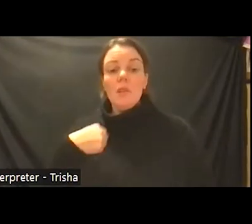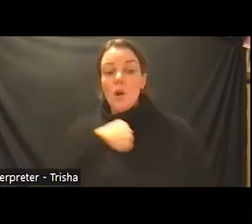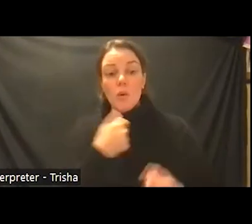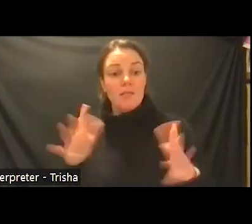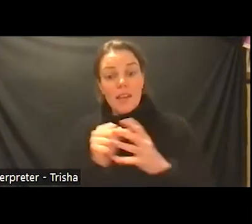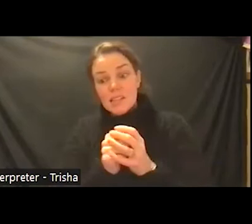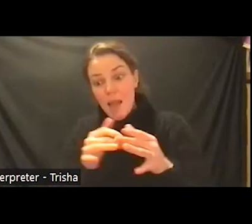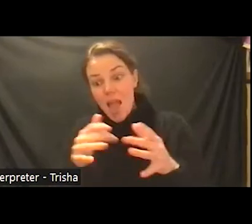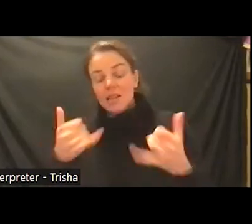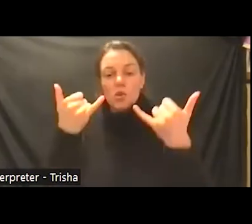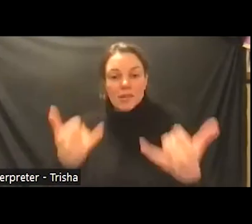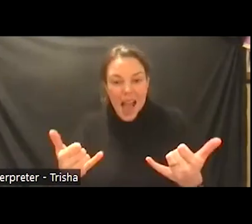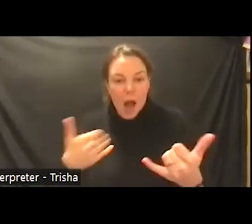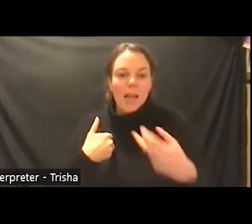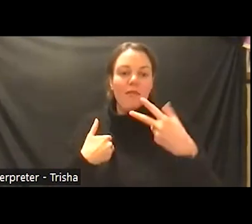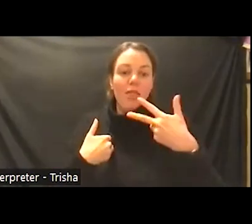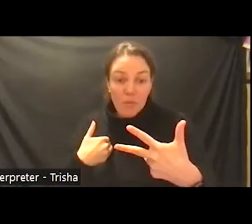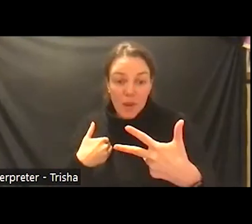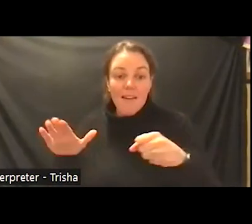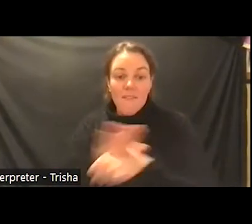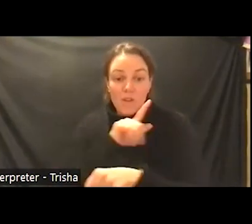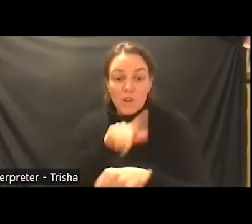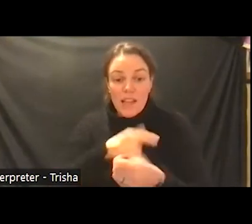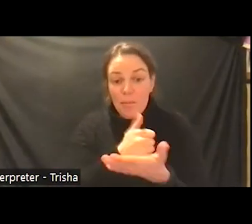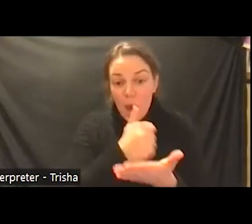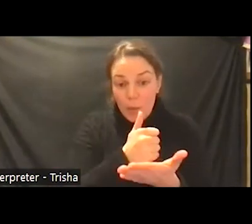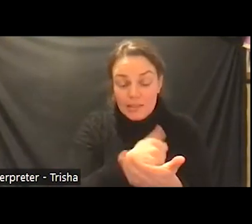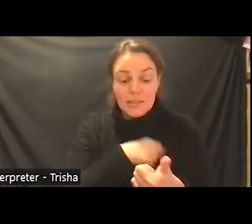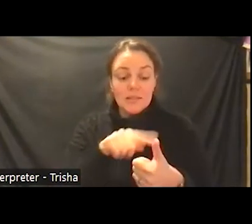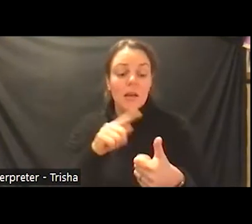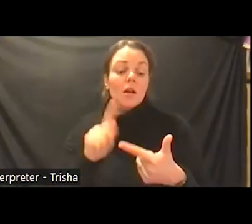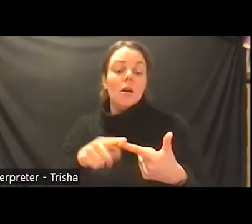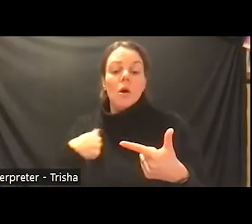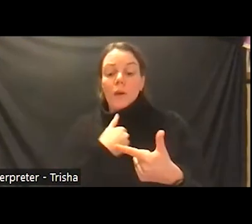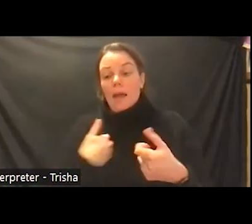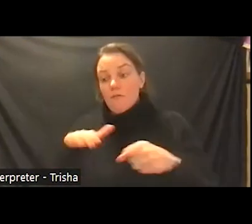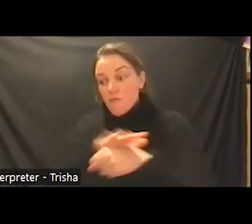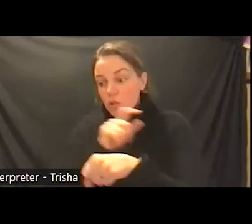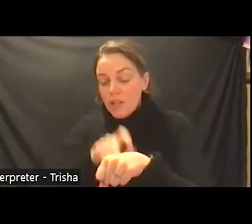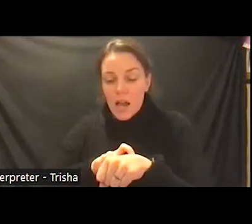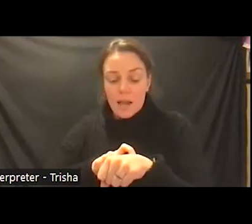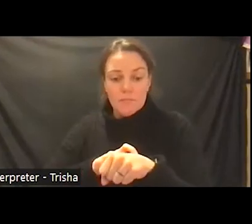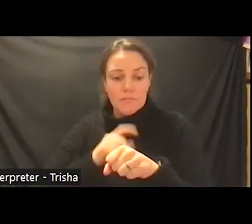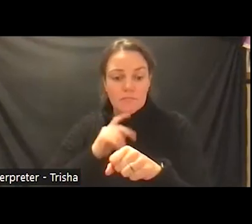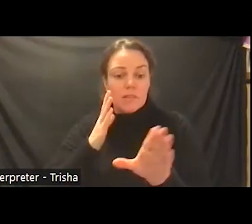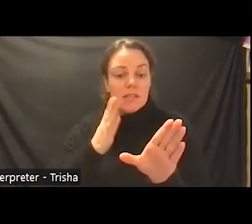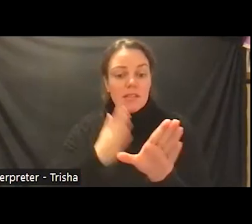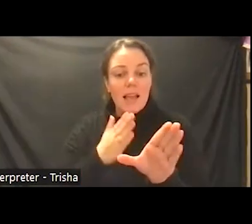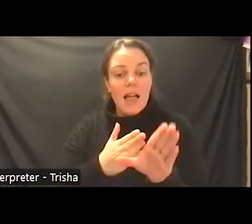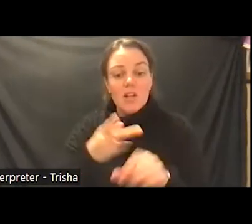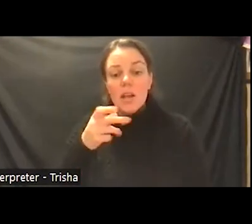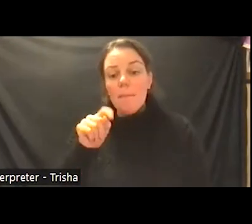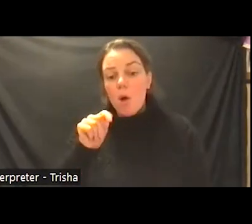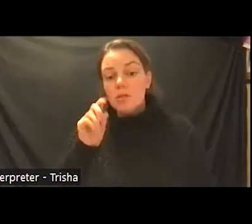we now have three full-time therapists we have a full-time psychology post-doc we have a part-time